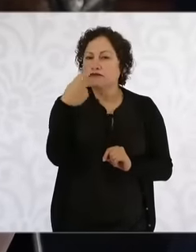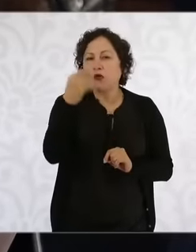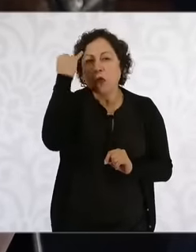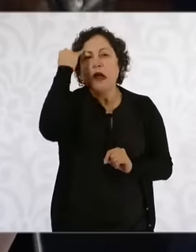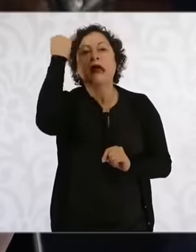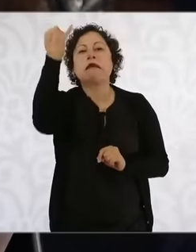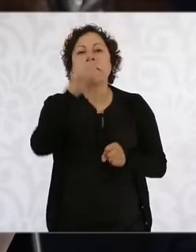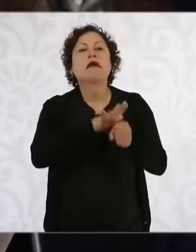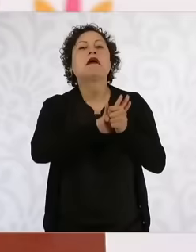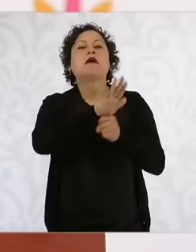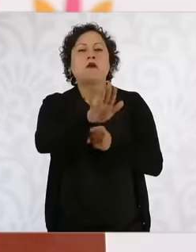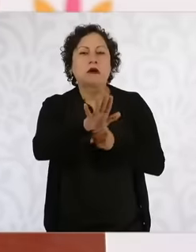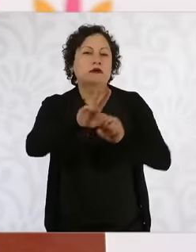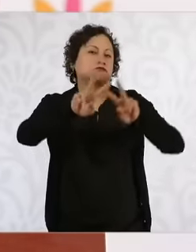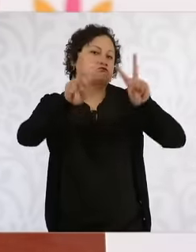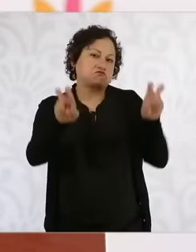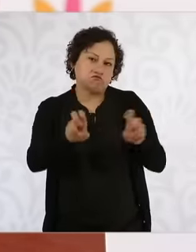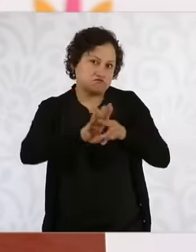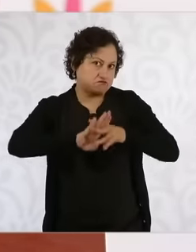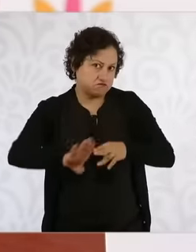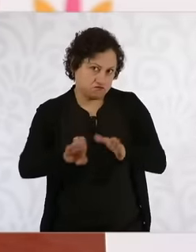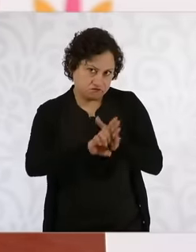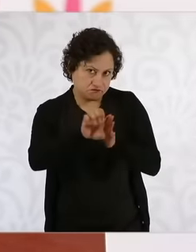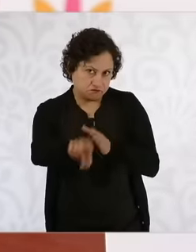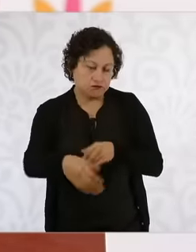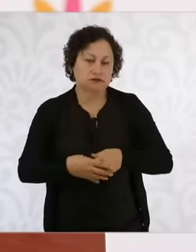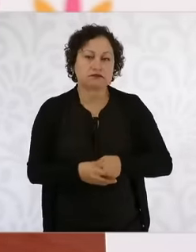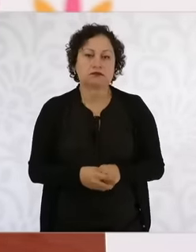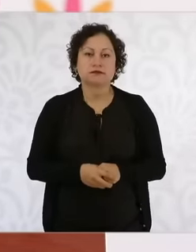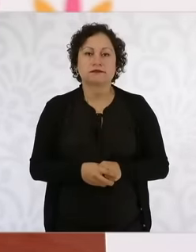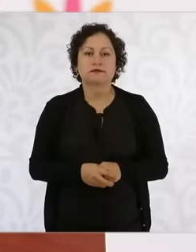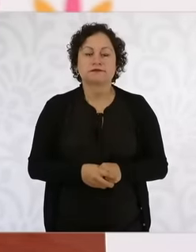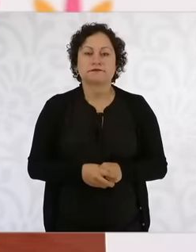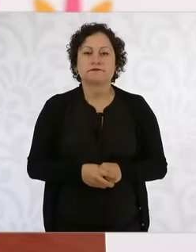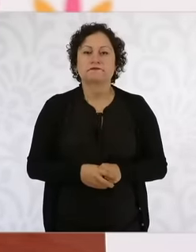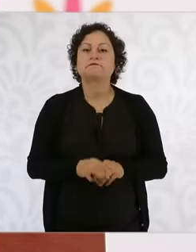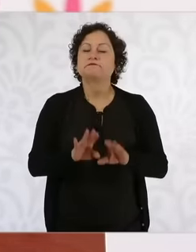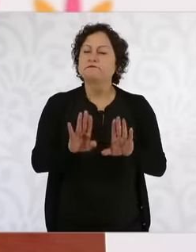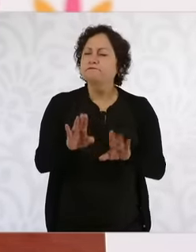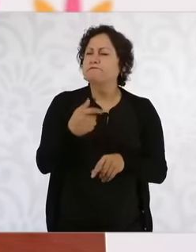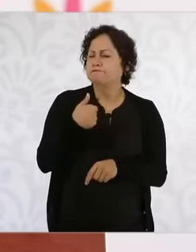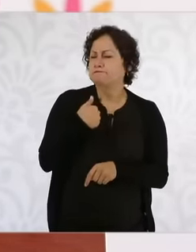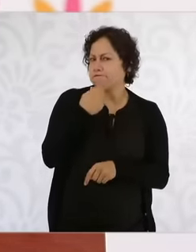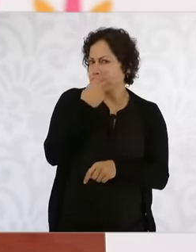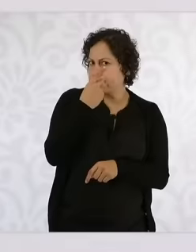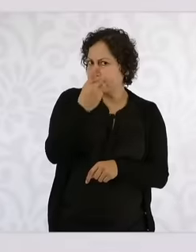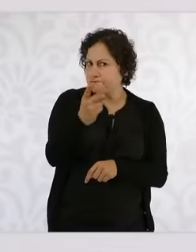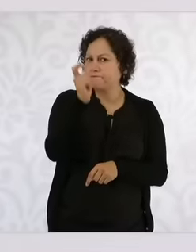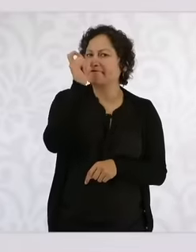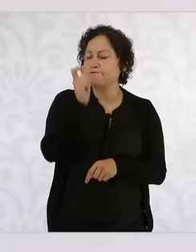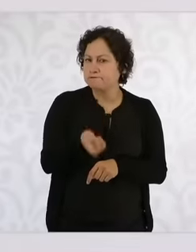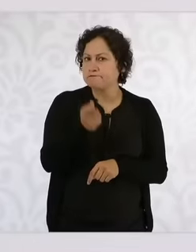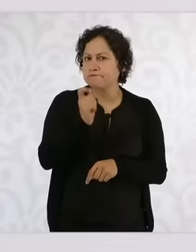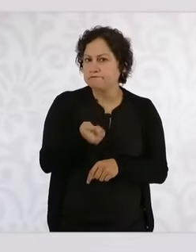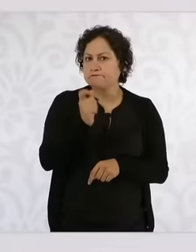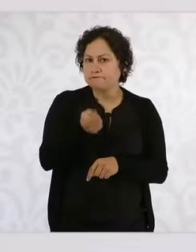mentioned yes what I'm saying is let's go to look for this communication at the moment that it is